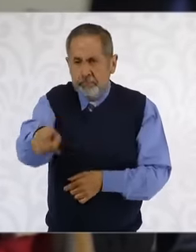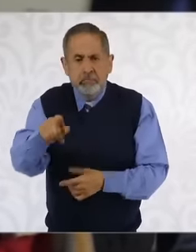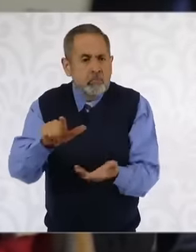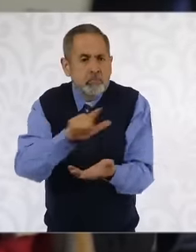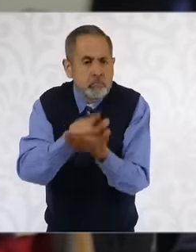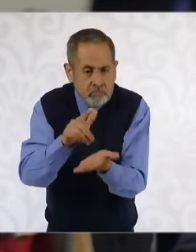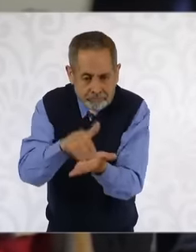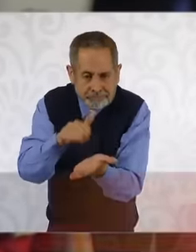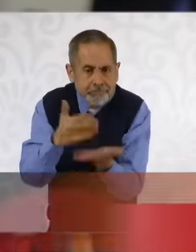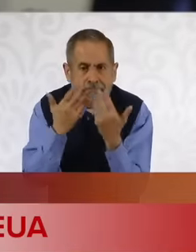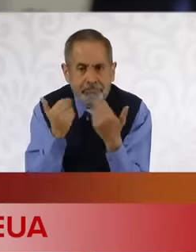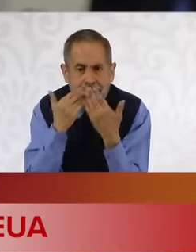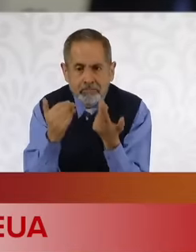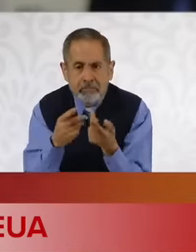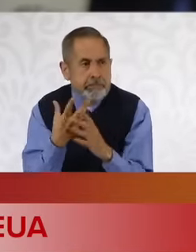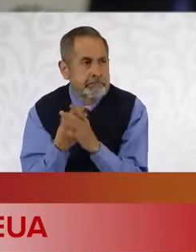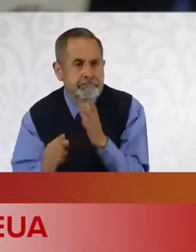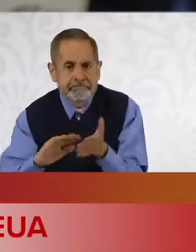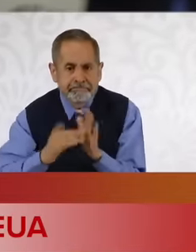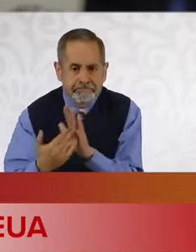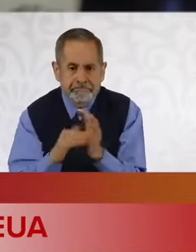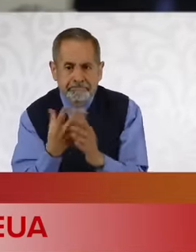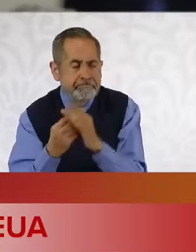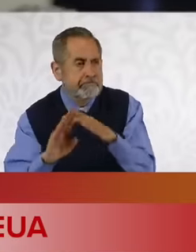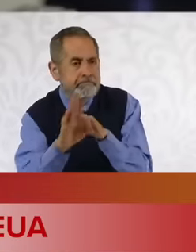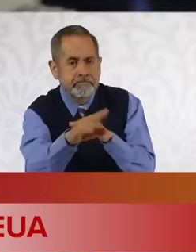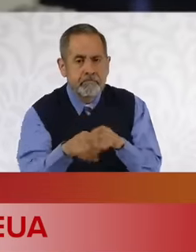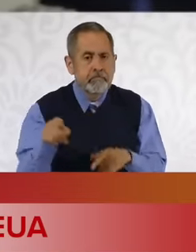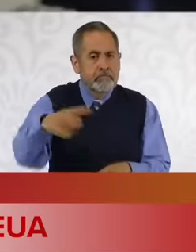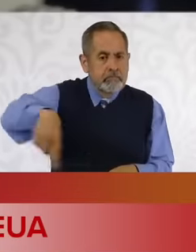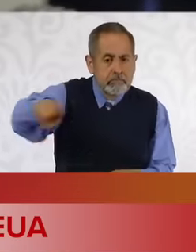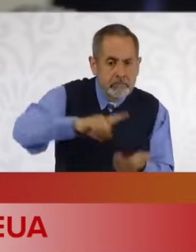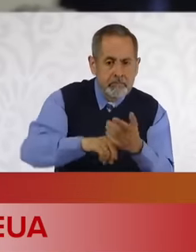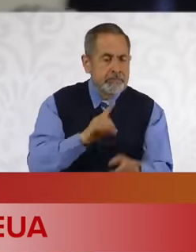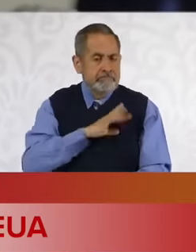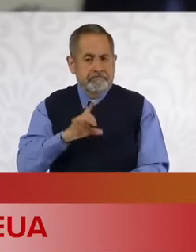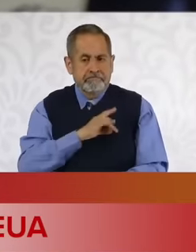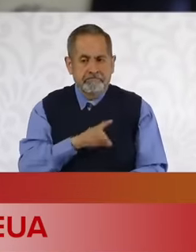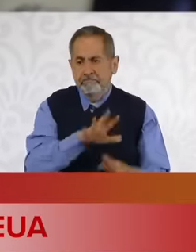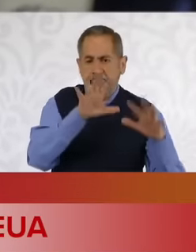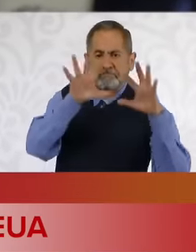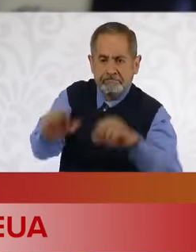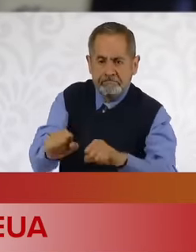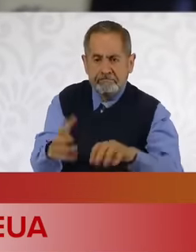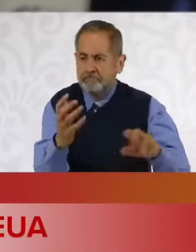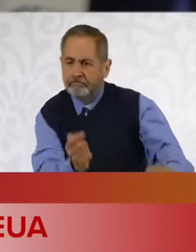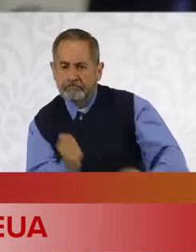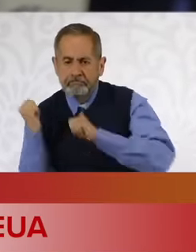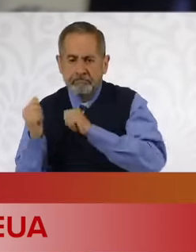the United States and who are afraid of facing these deportations? massive protests from the president-elect